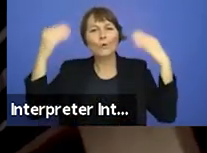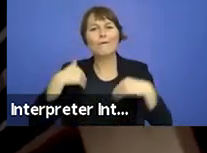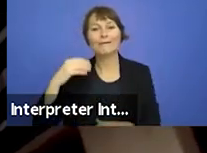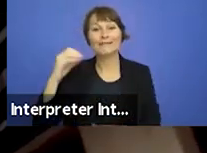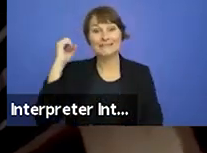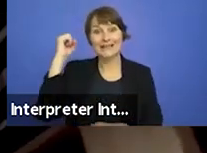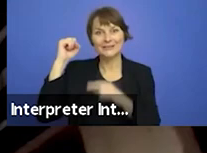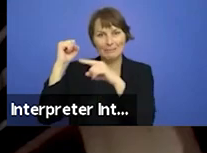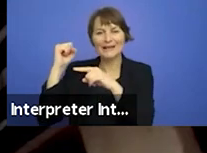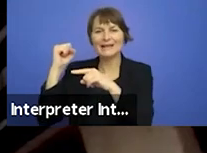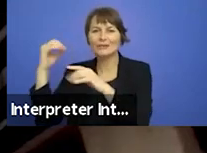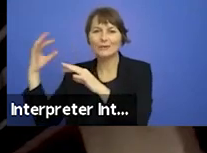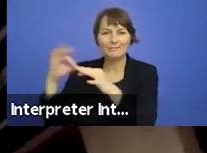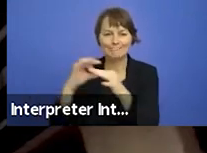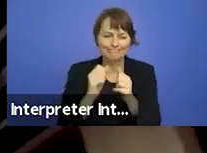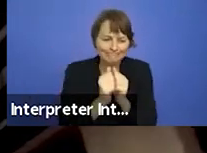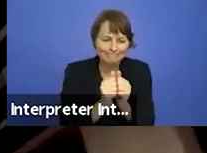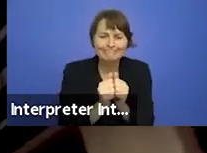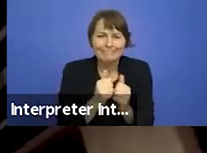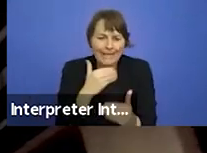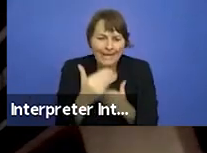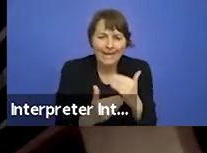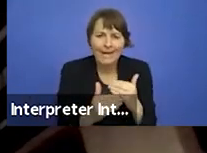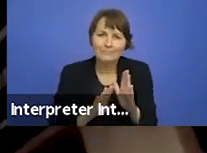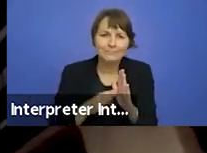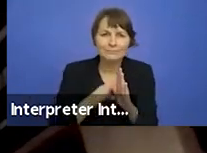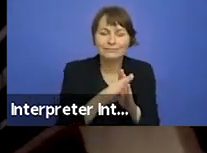In the last few months I've spoken to many many theatres around Europe, interrogating whether